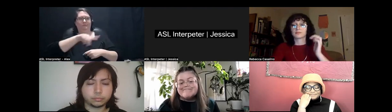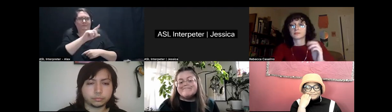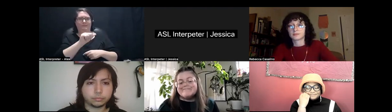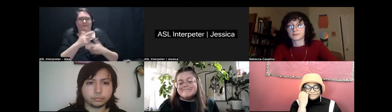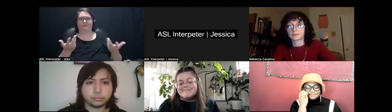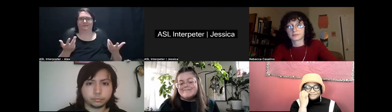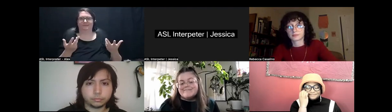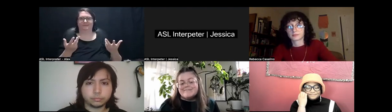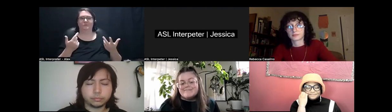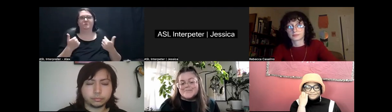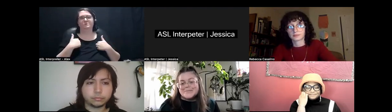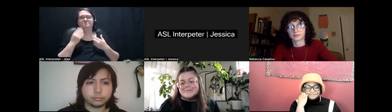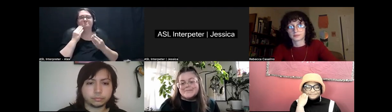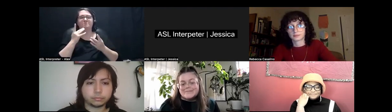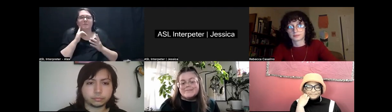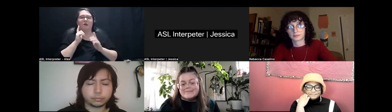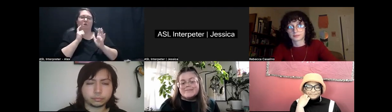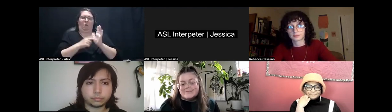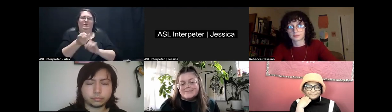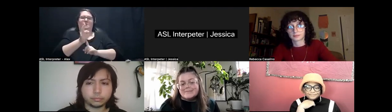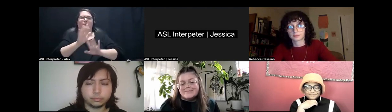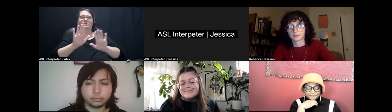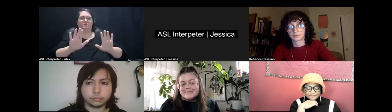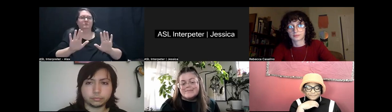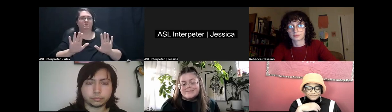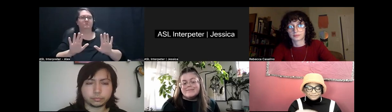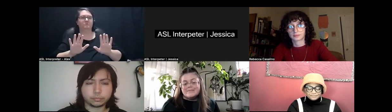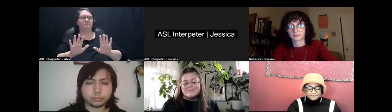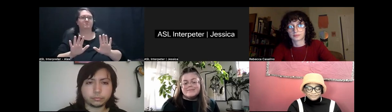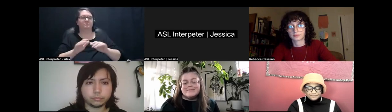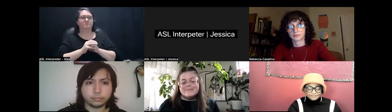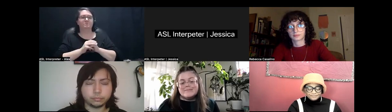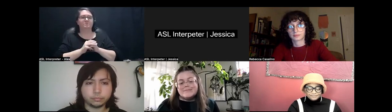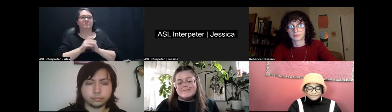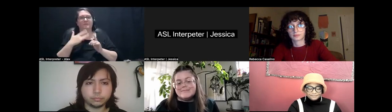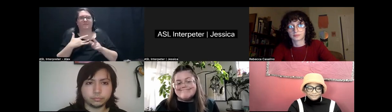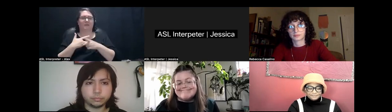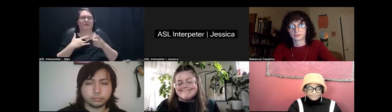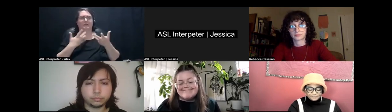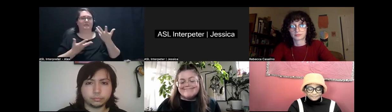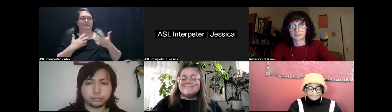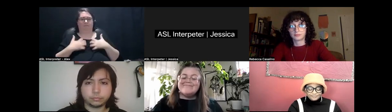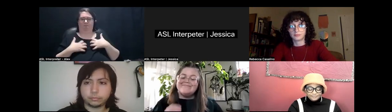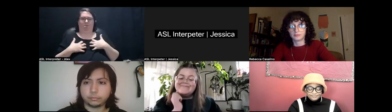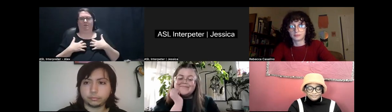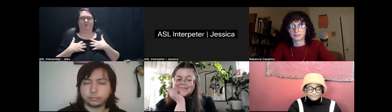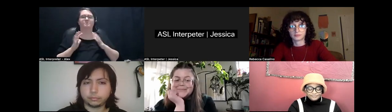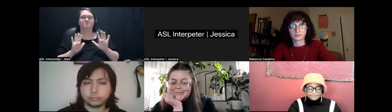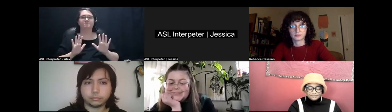we just wanted to hold a little space for that. If folks are feeling some type of way right now.